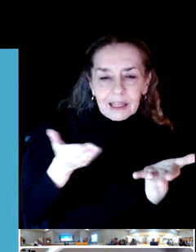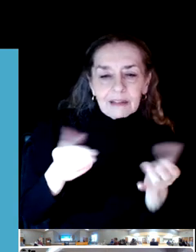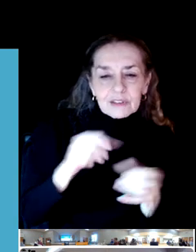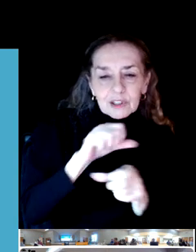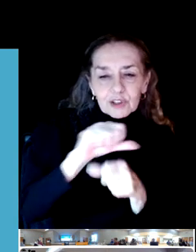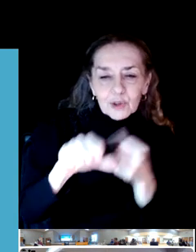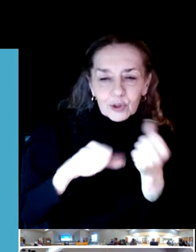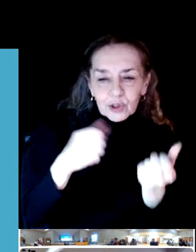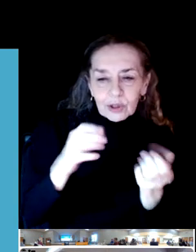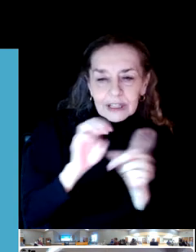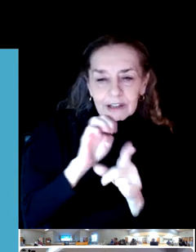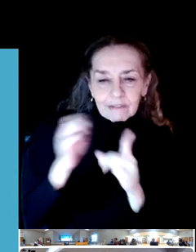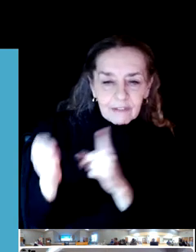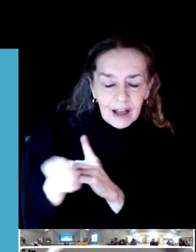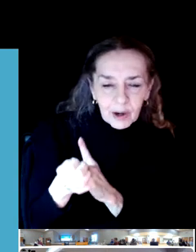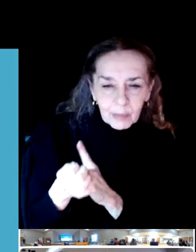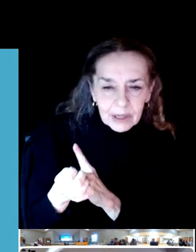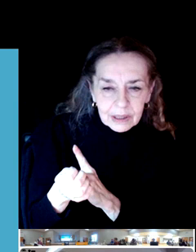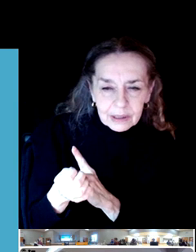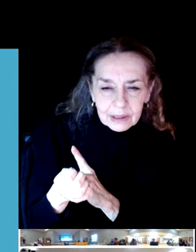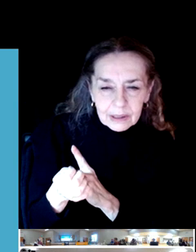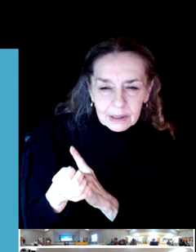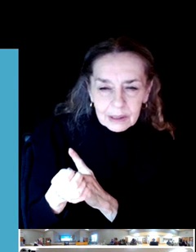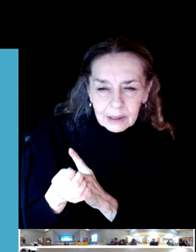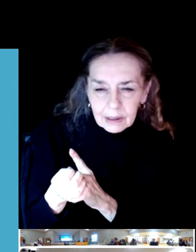It’s an all-encompassing answer to the obstacles we face as facilitators of parks and recreation.